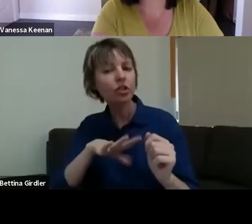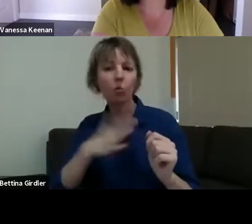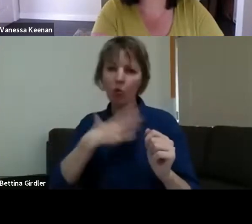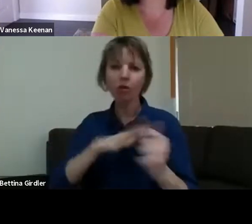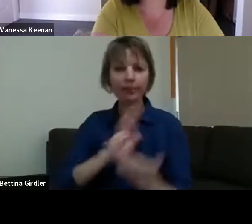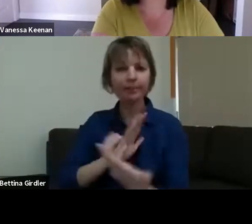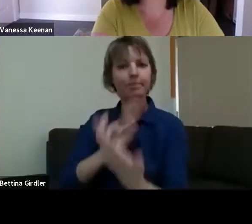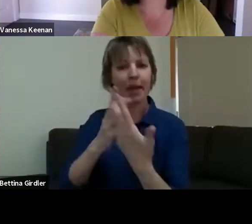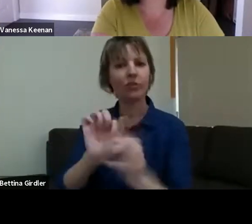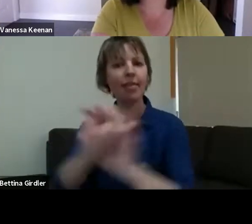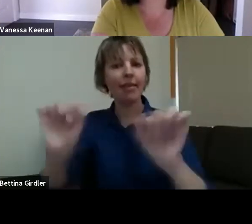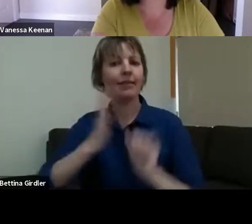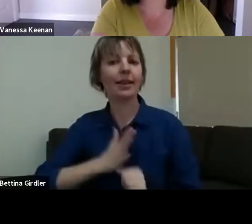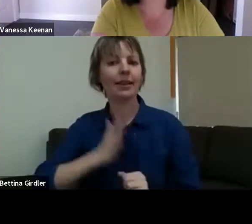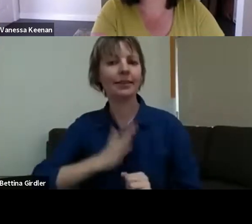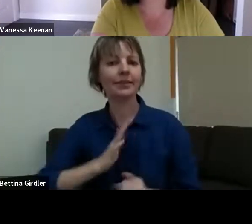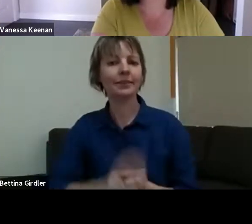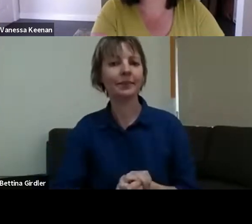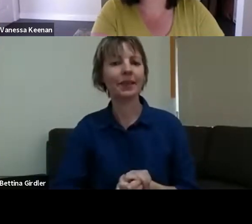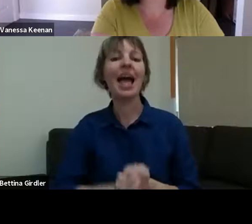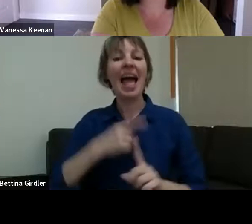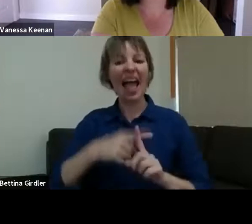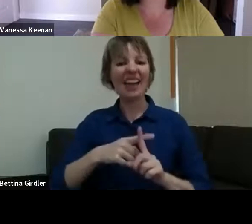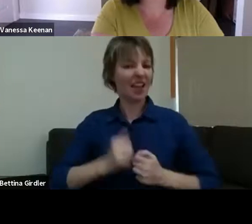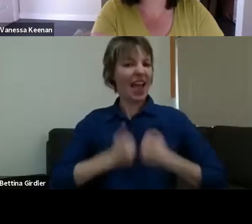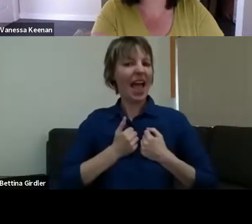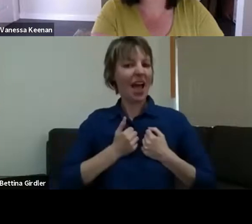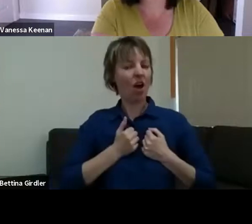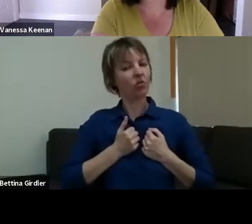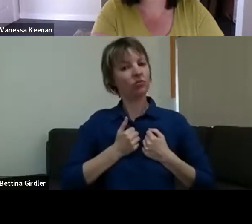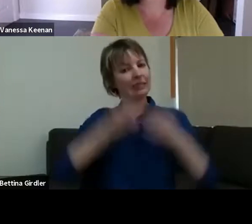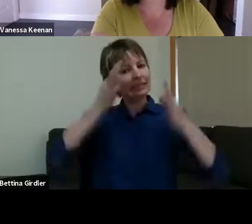artistry to craft - whatever was happening to something that was